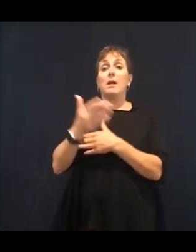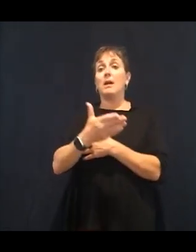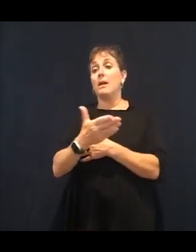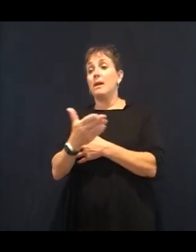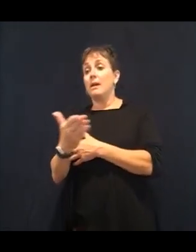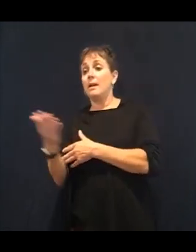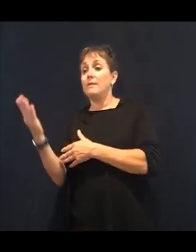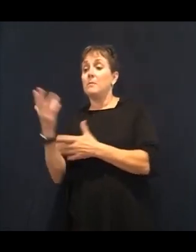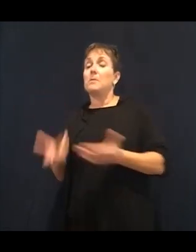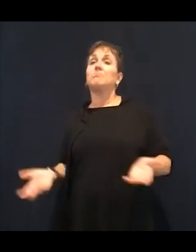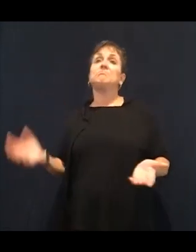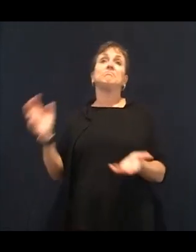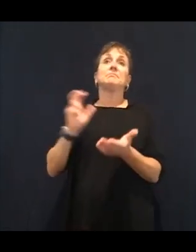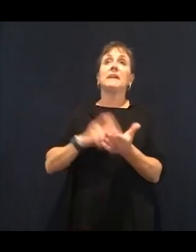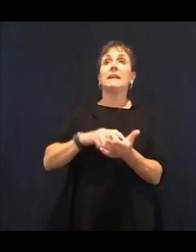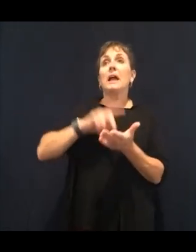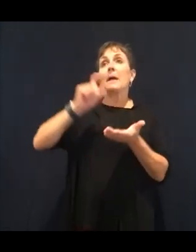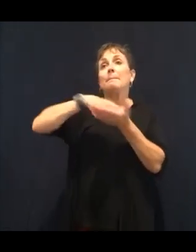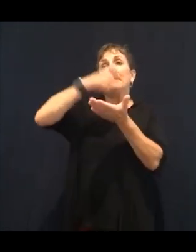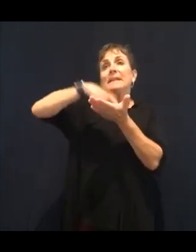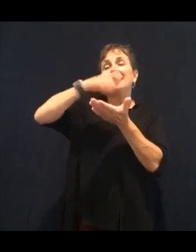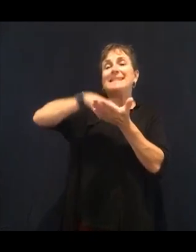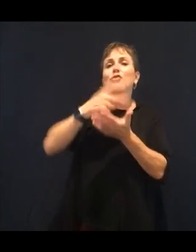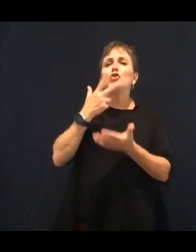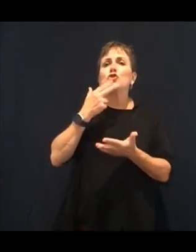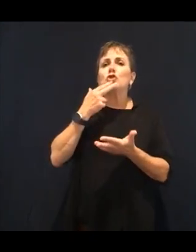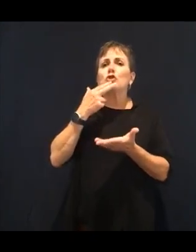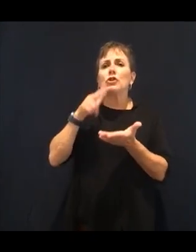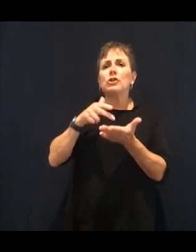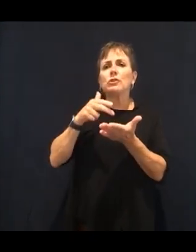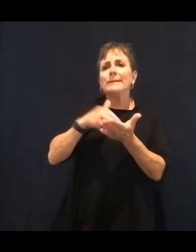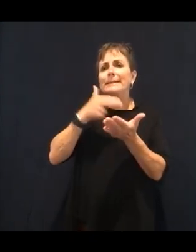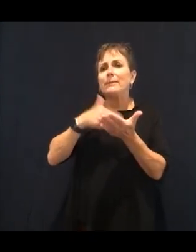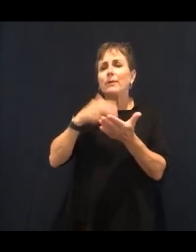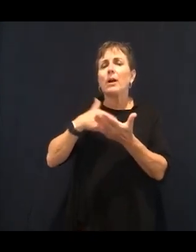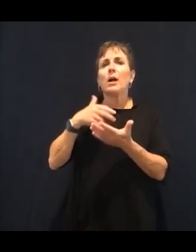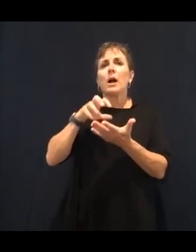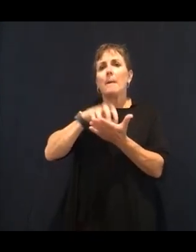something like that that come two or three o'clock. Your body's not